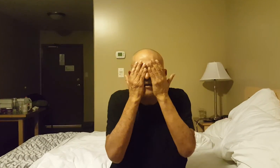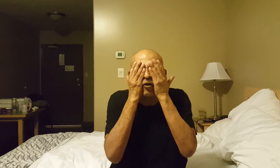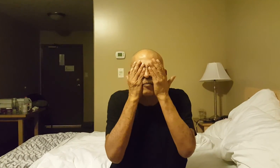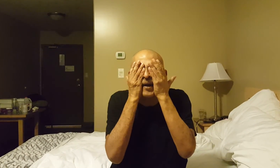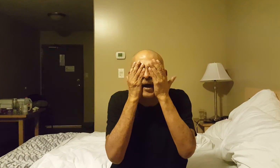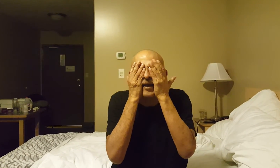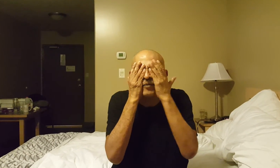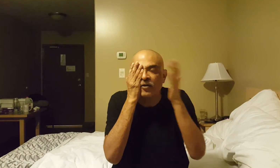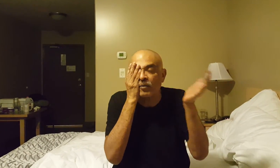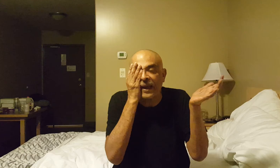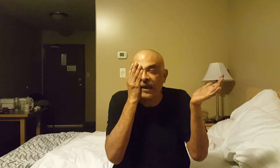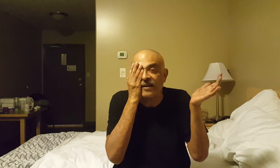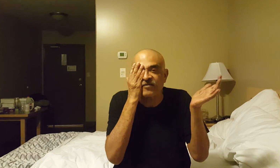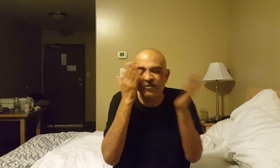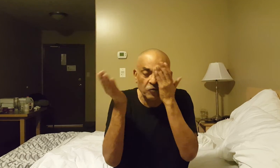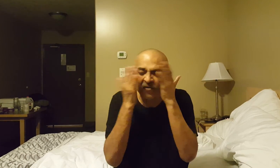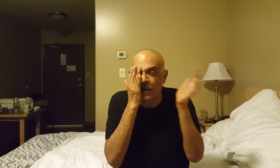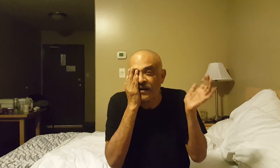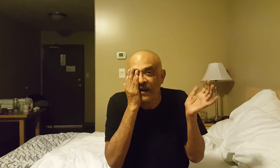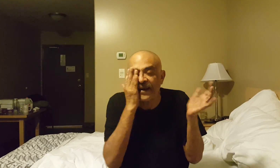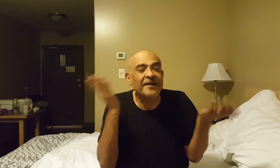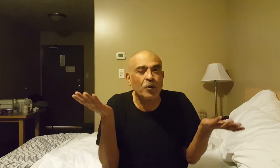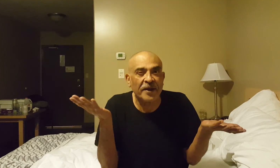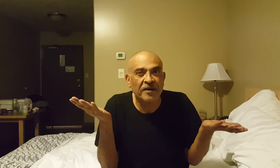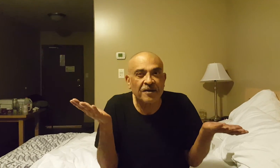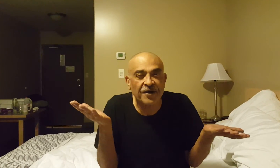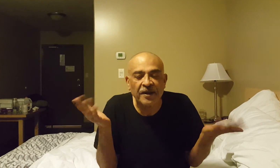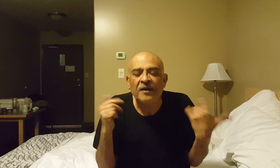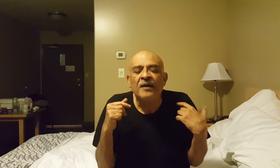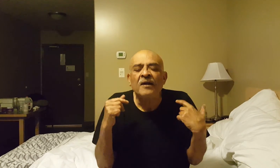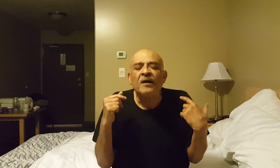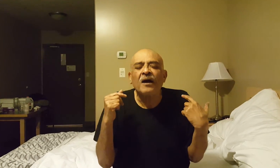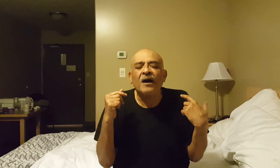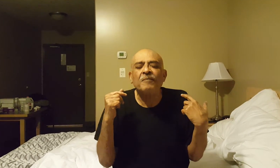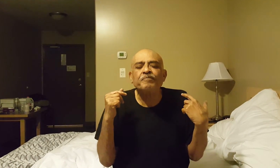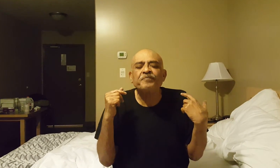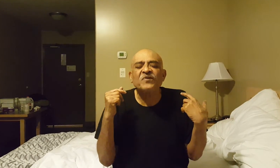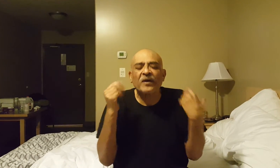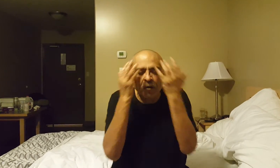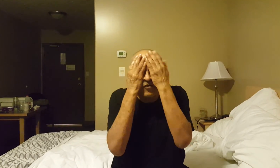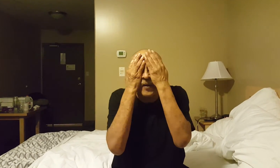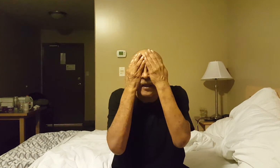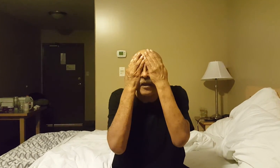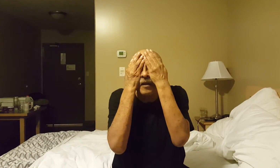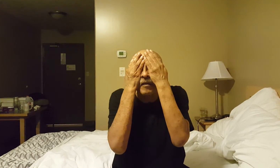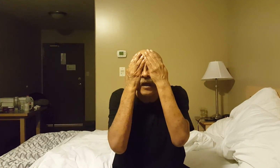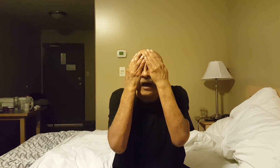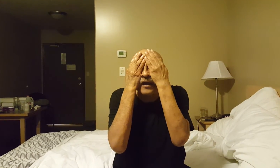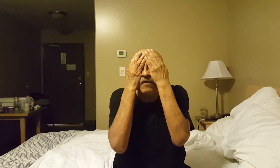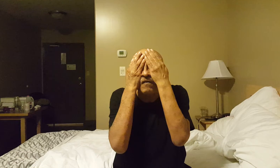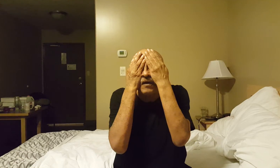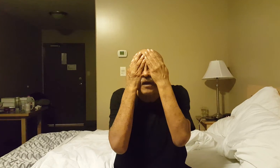close my eyes, because I can't see through this right eye anyway. Okay? So I closed my eyes